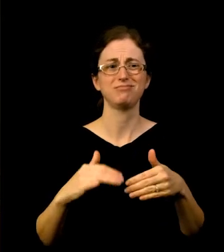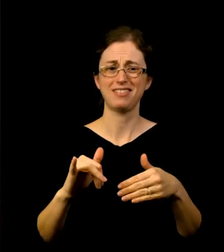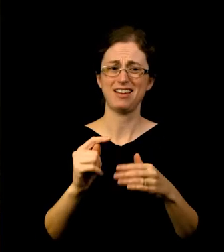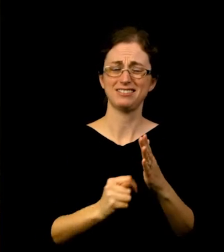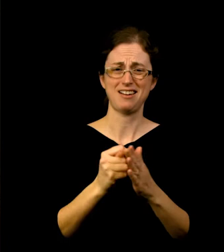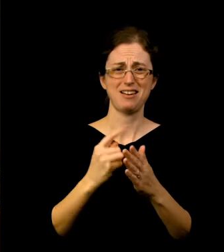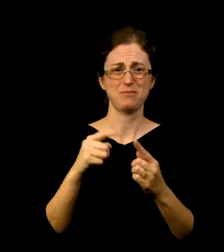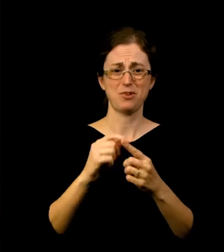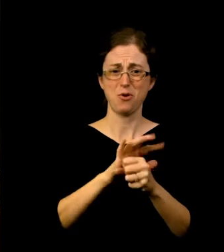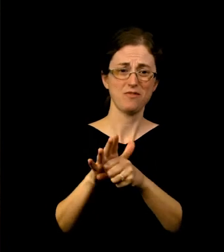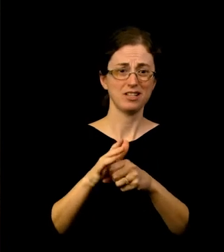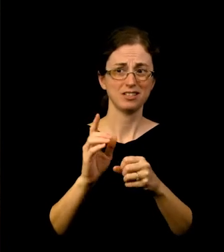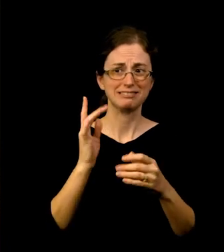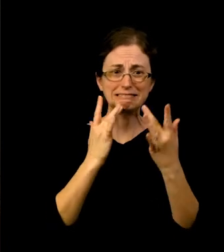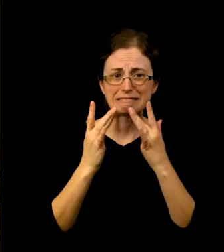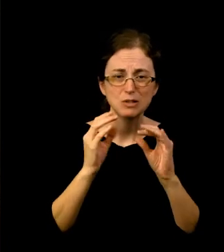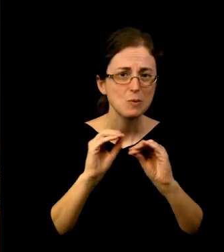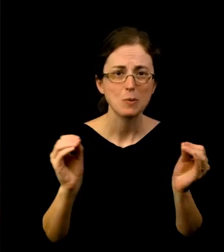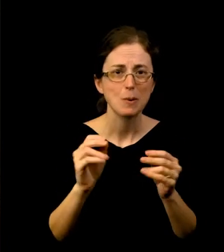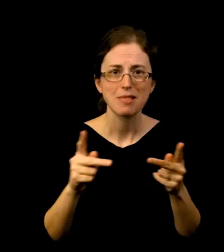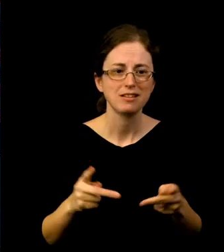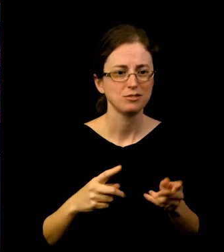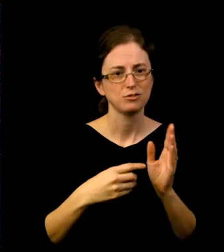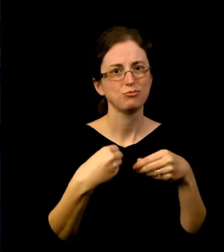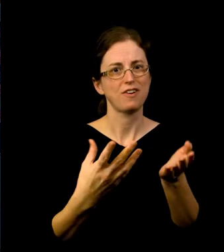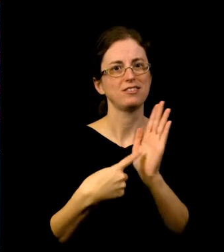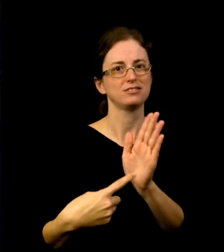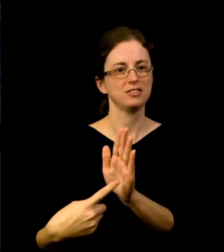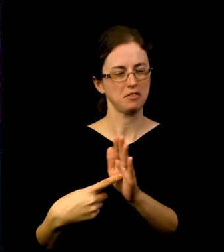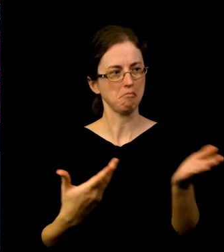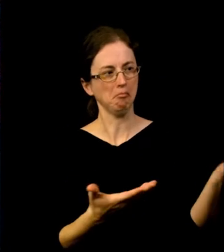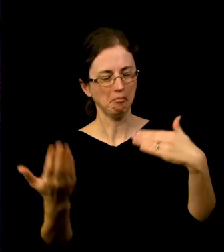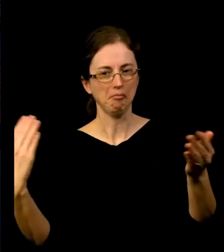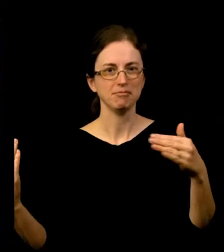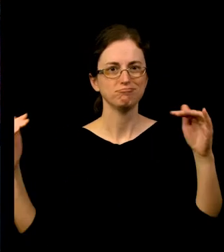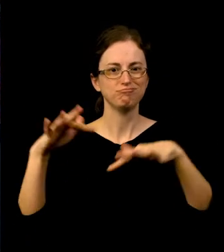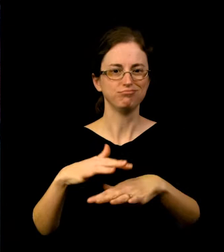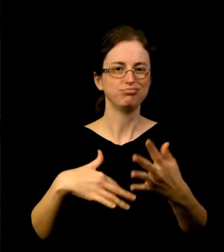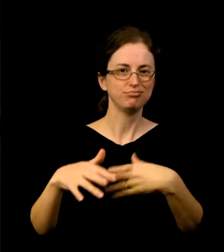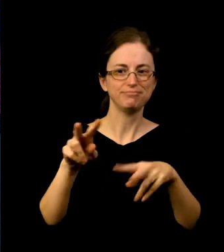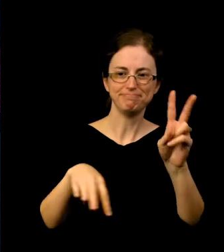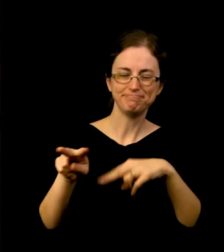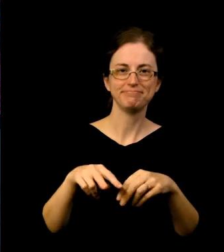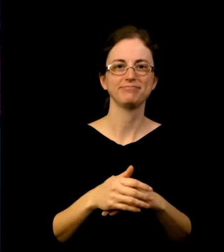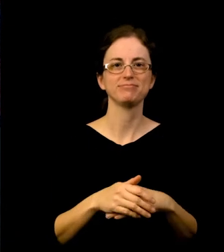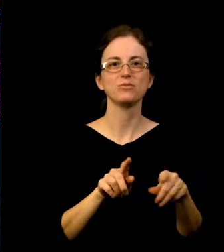That was an amazing, amazing situation for us. And then our ability to run the Sights and Sounds Youth Content Creation Camp.